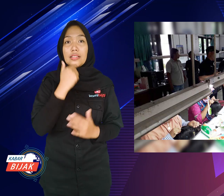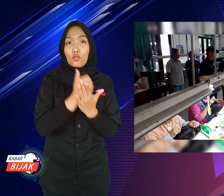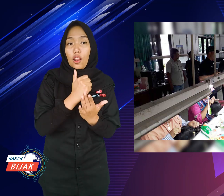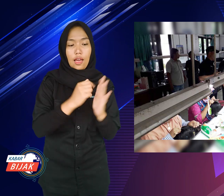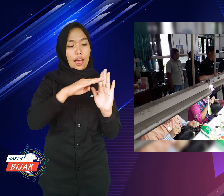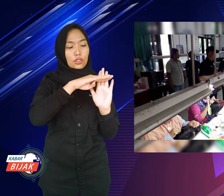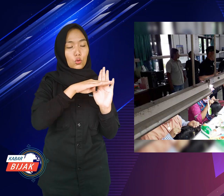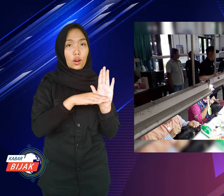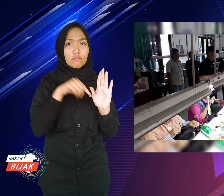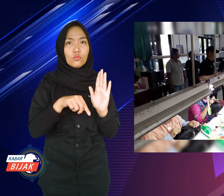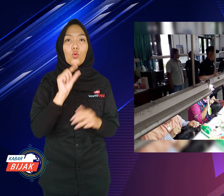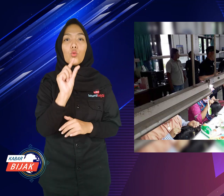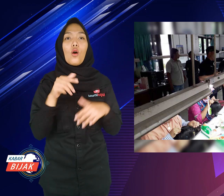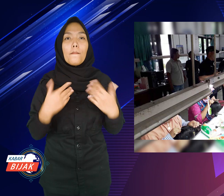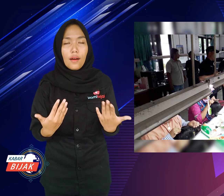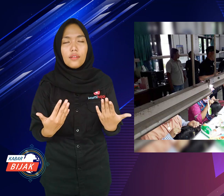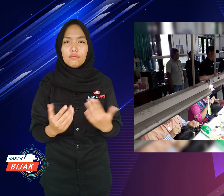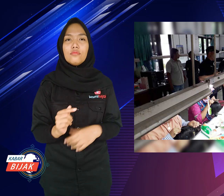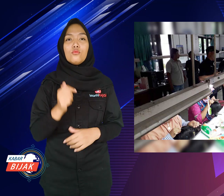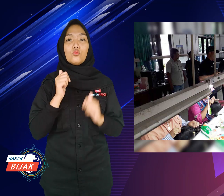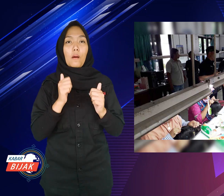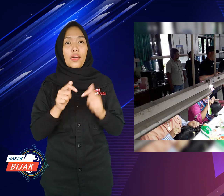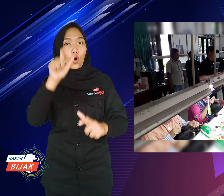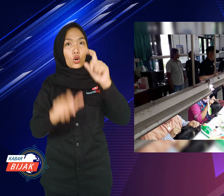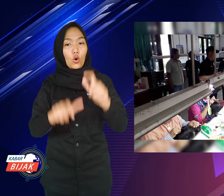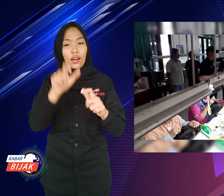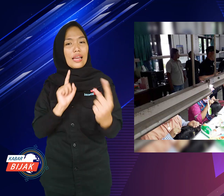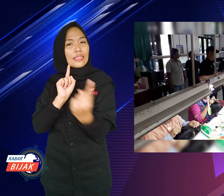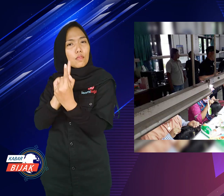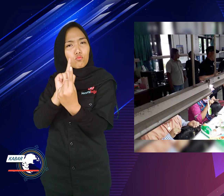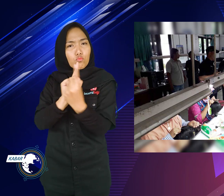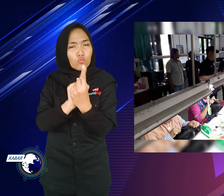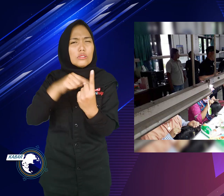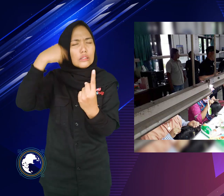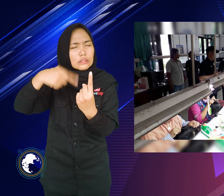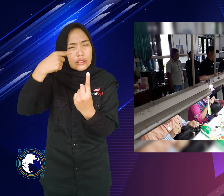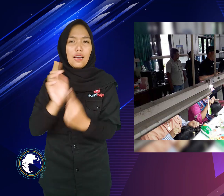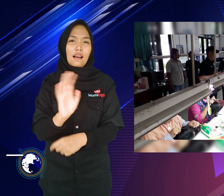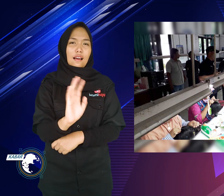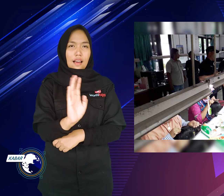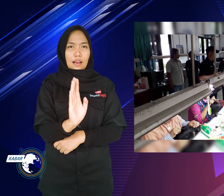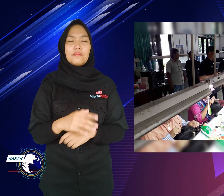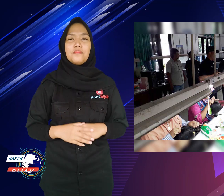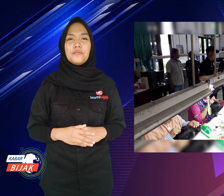What exactly are these rules for? To reduce the time people gather.